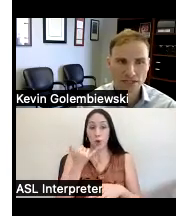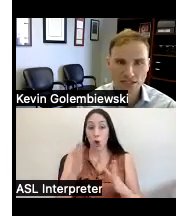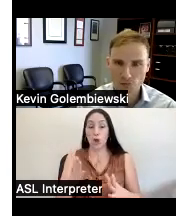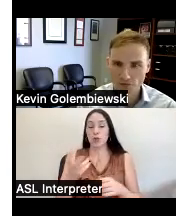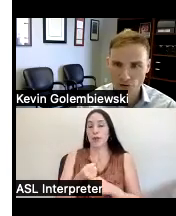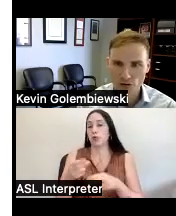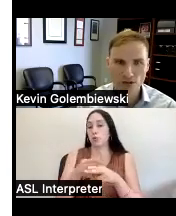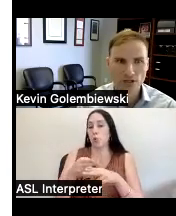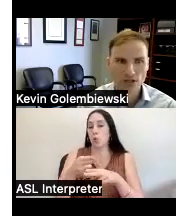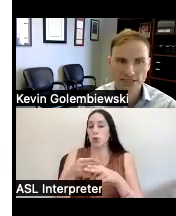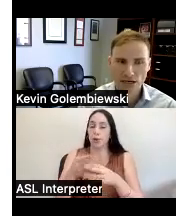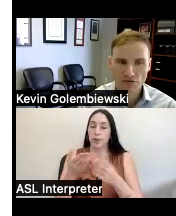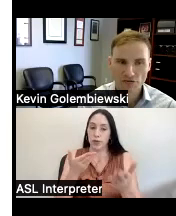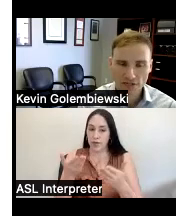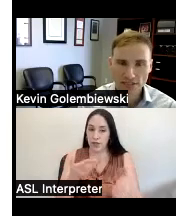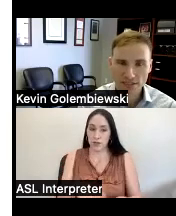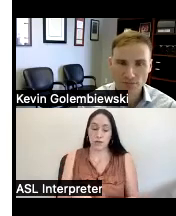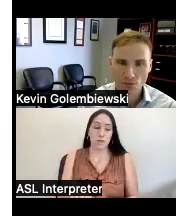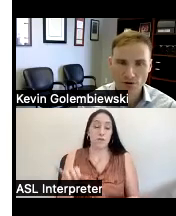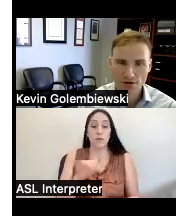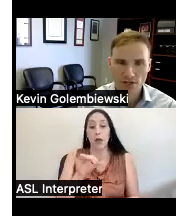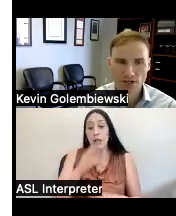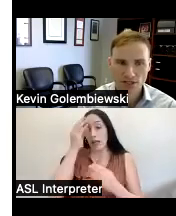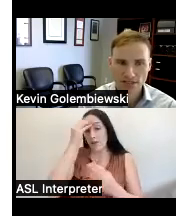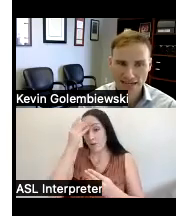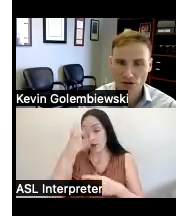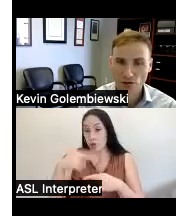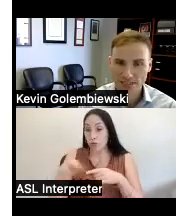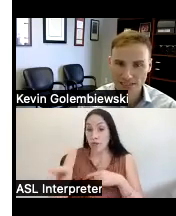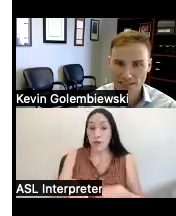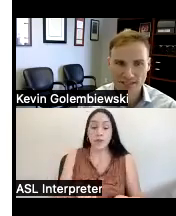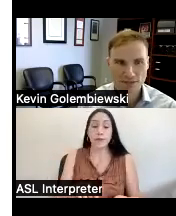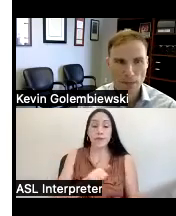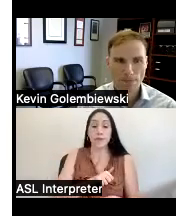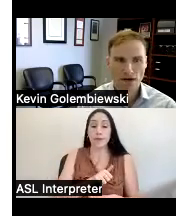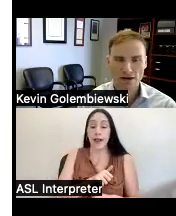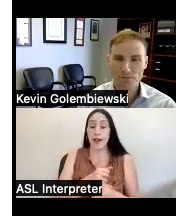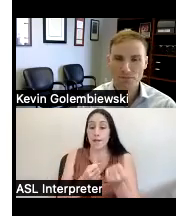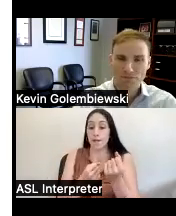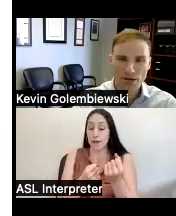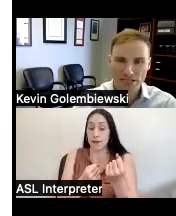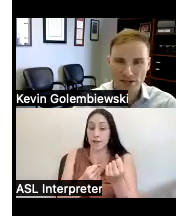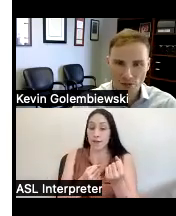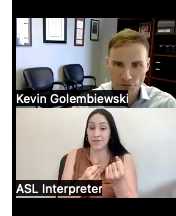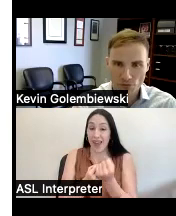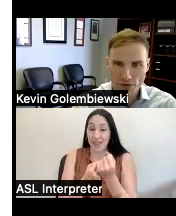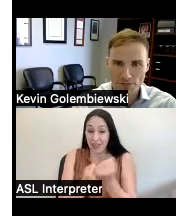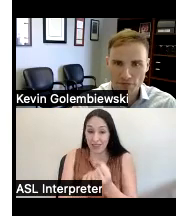and referral self-advocacy support technical assistance and information or referral might be